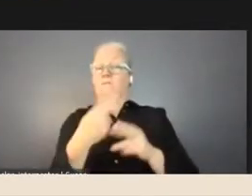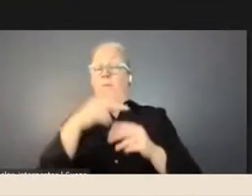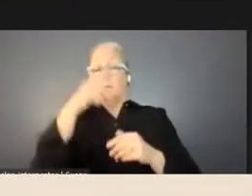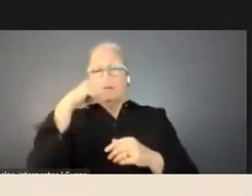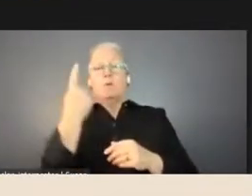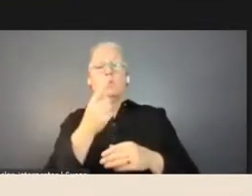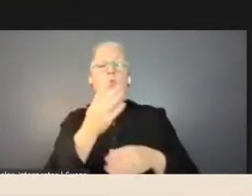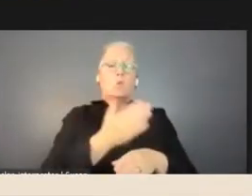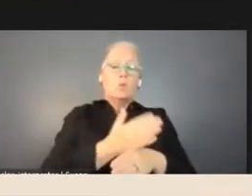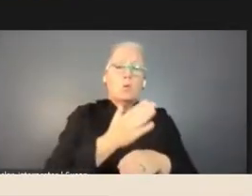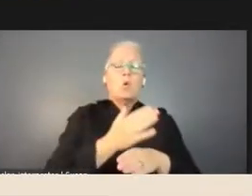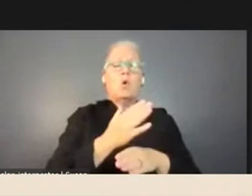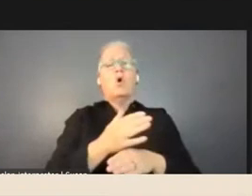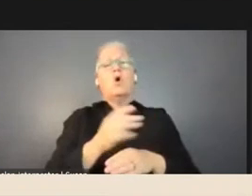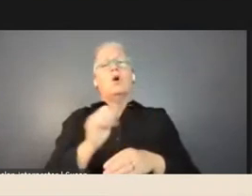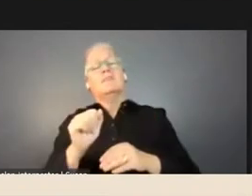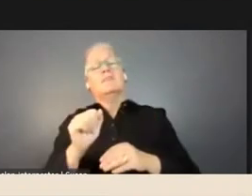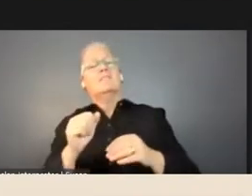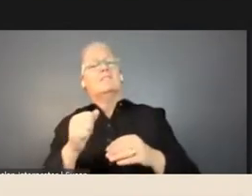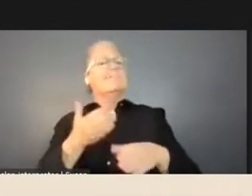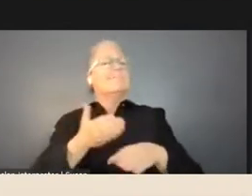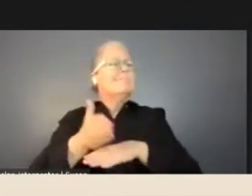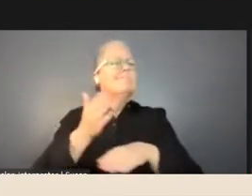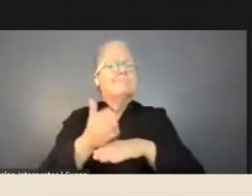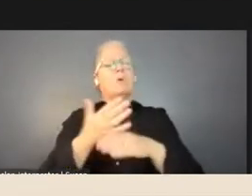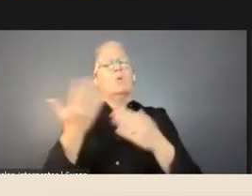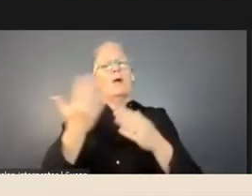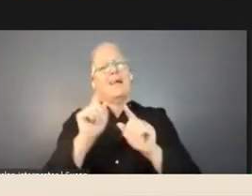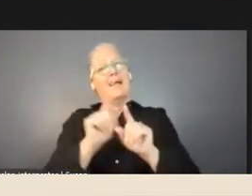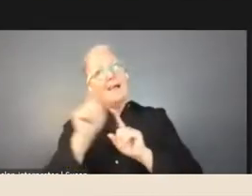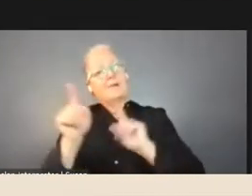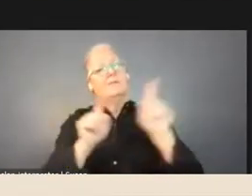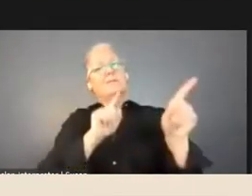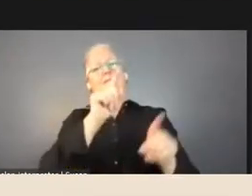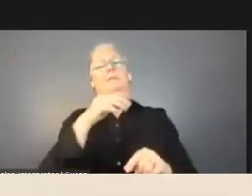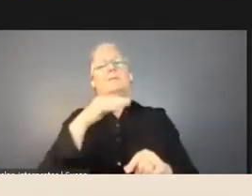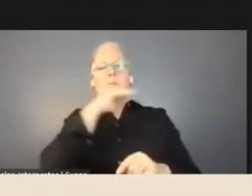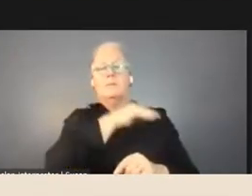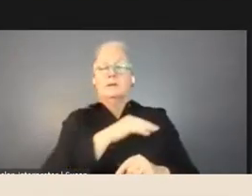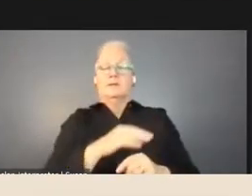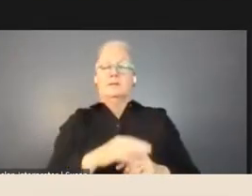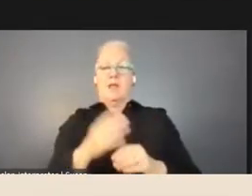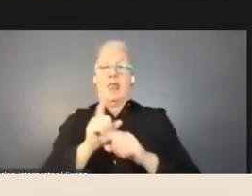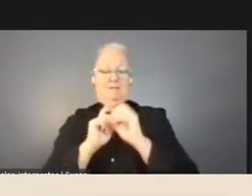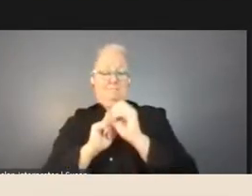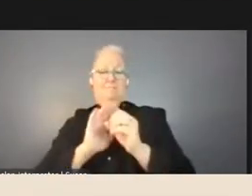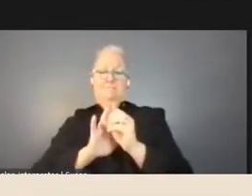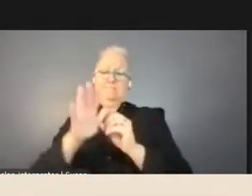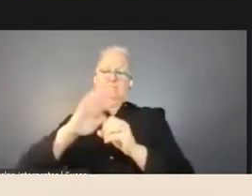takes place outside Melbourne. So, Joe, I'd love to ask you that, as Regional Arts Victoria is